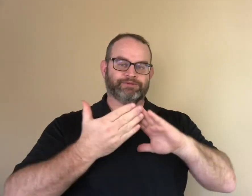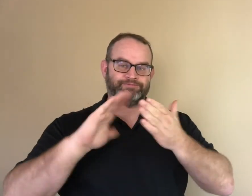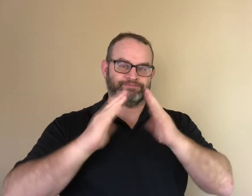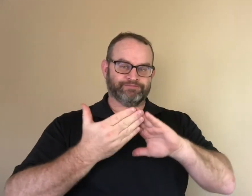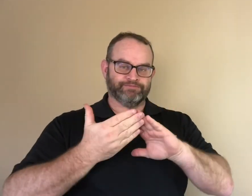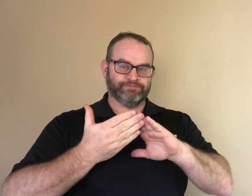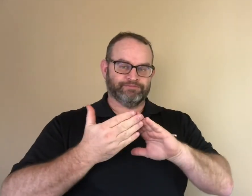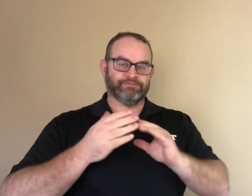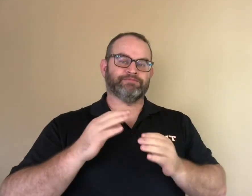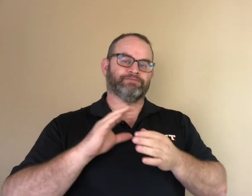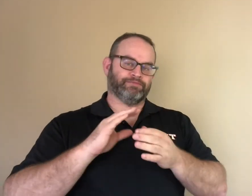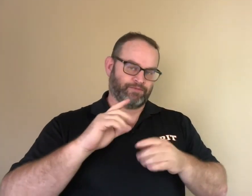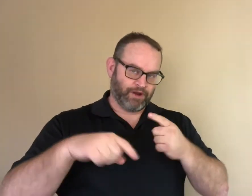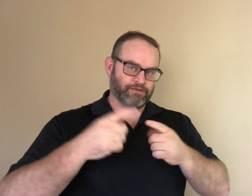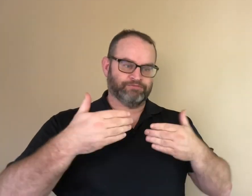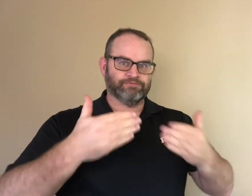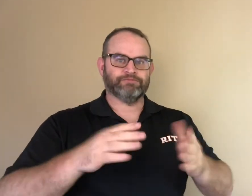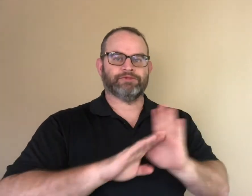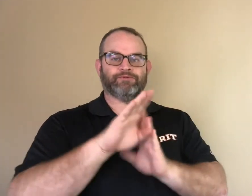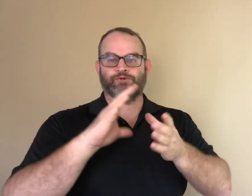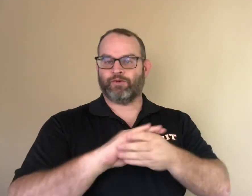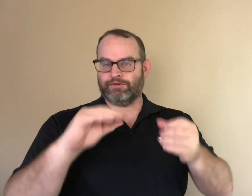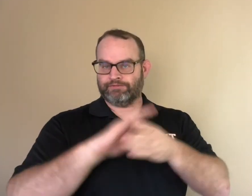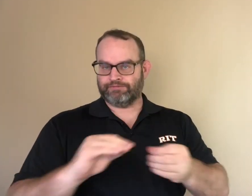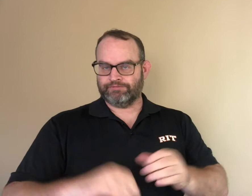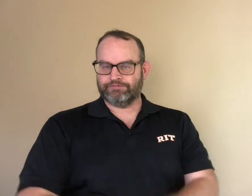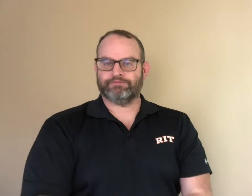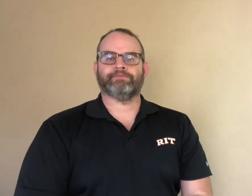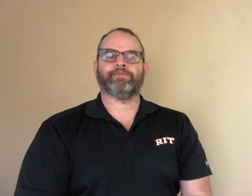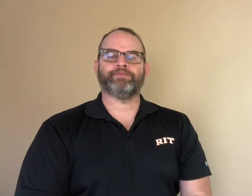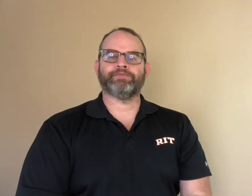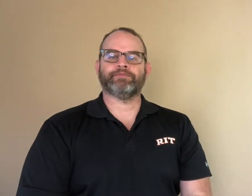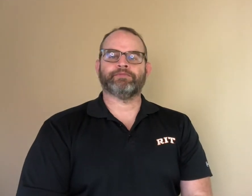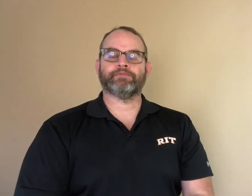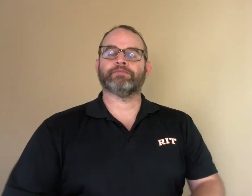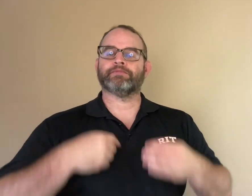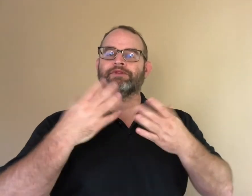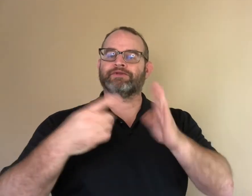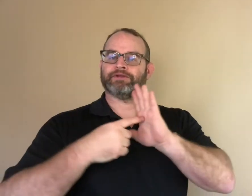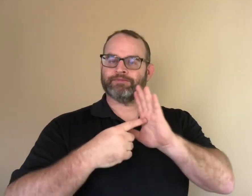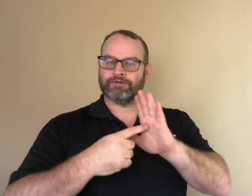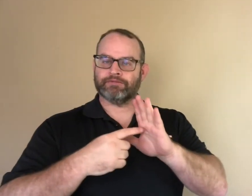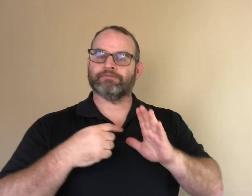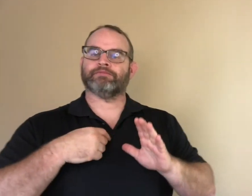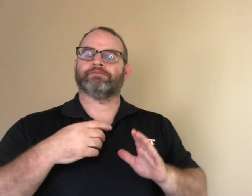For example, when my team built a World Around You platform,